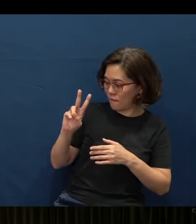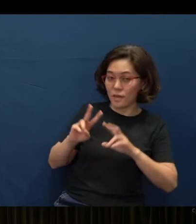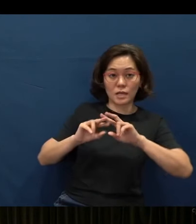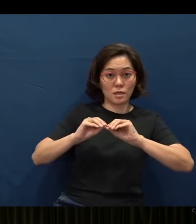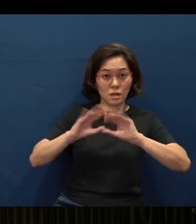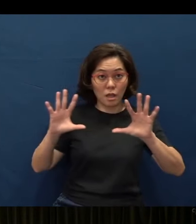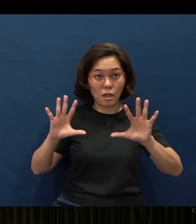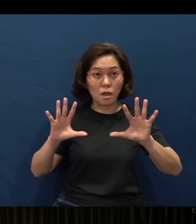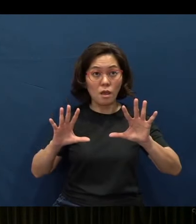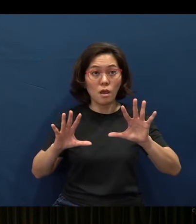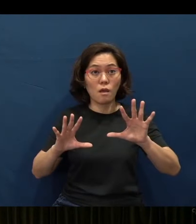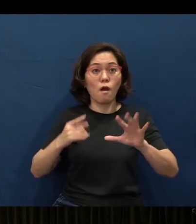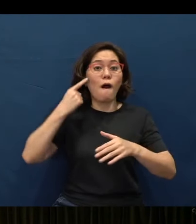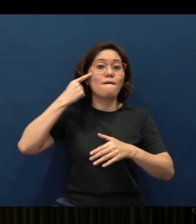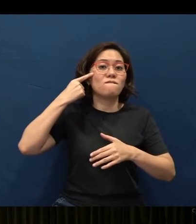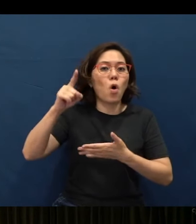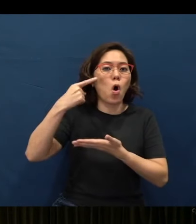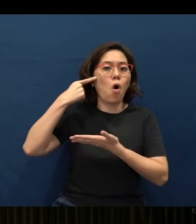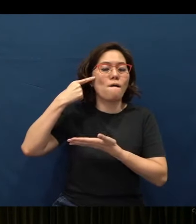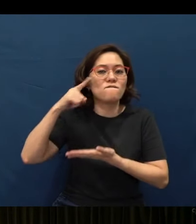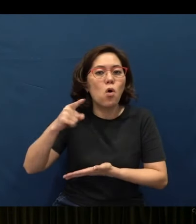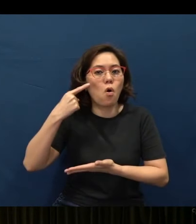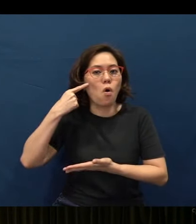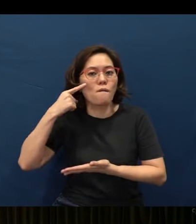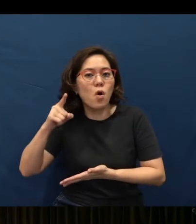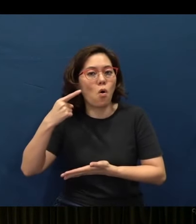It says, “it's for… it's for… it's for….it’s for….”